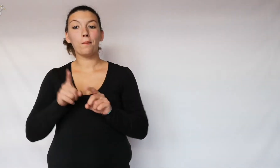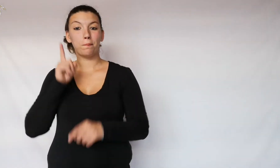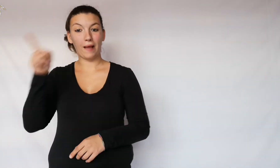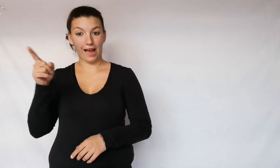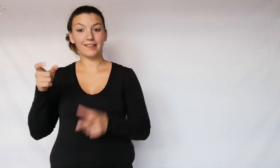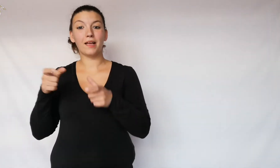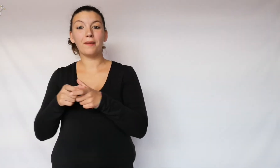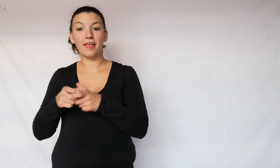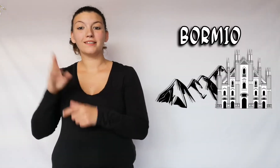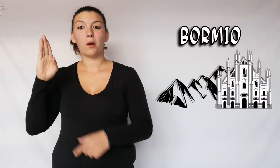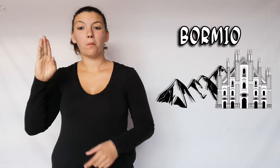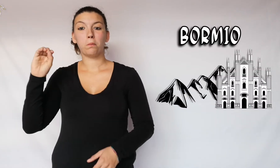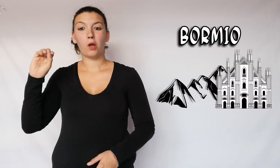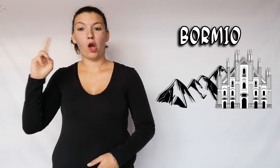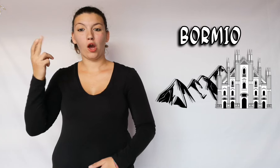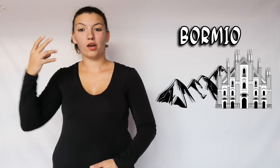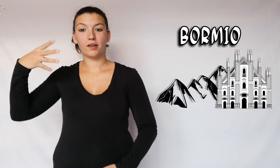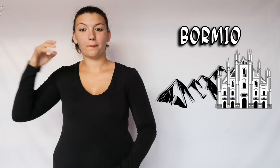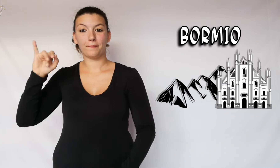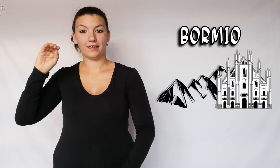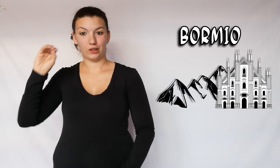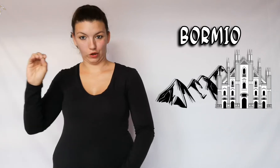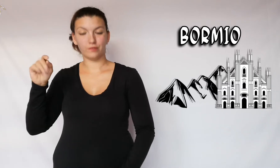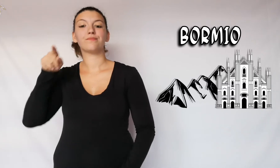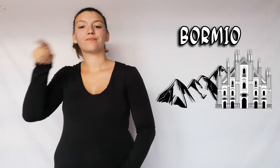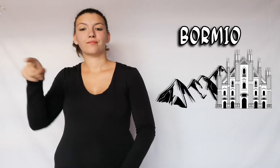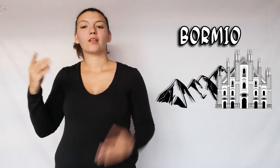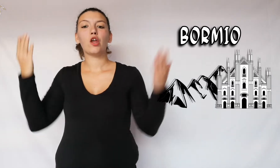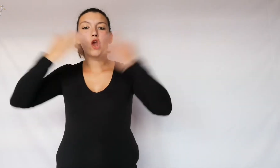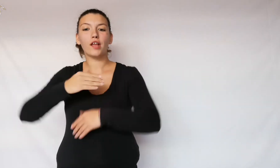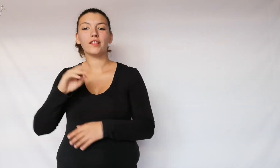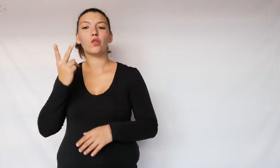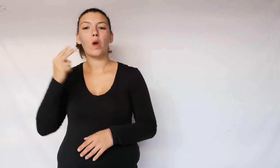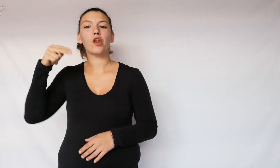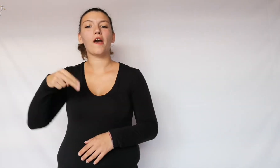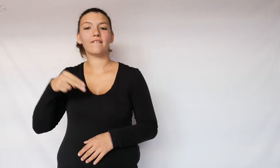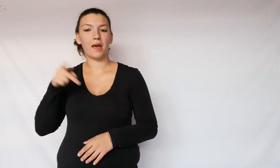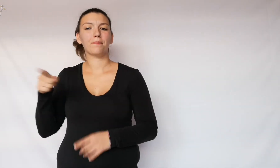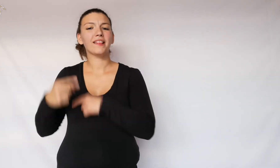In Lombardy, in Bormio, on the night of November 2nd